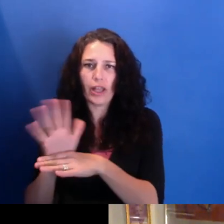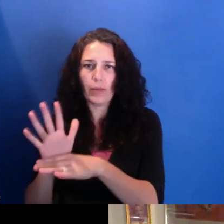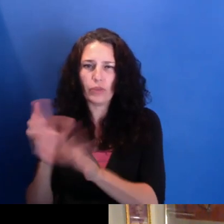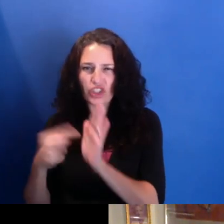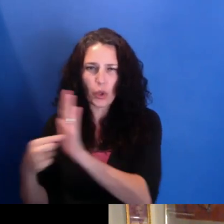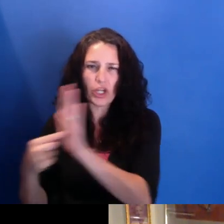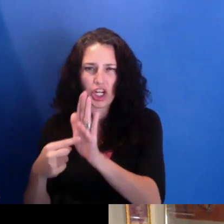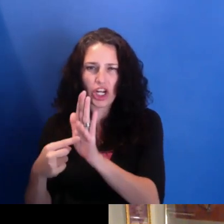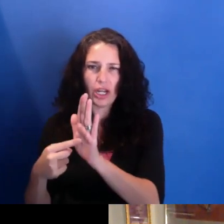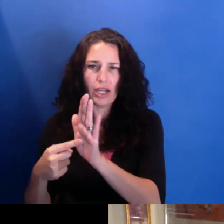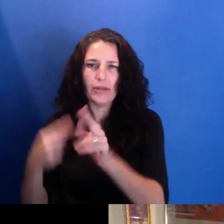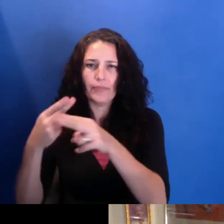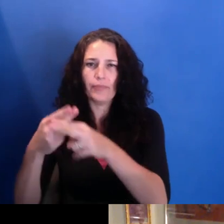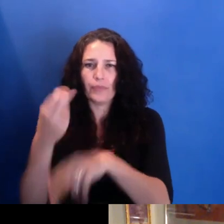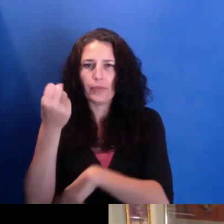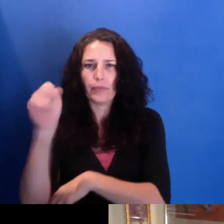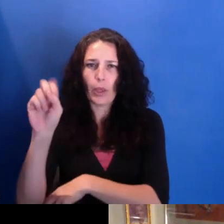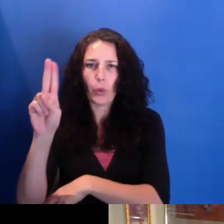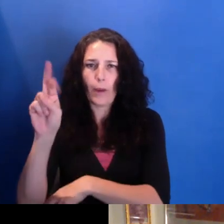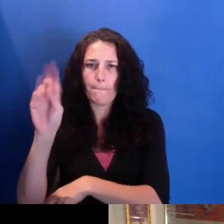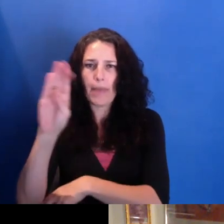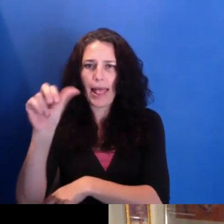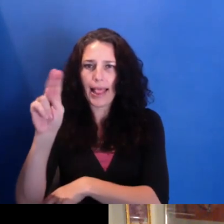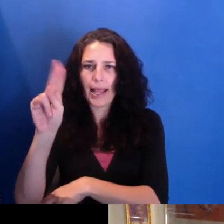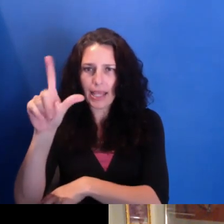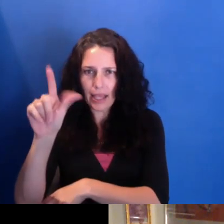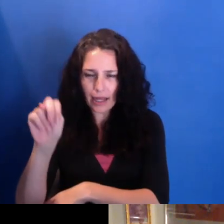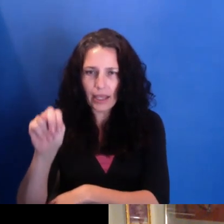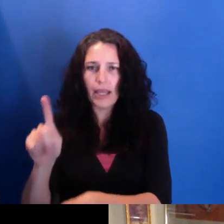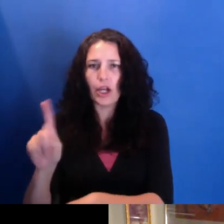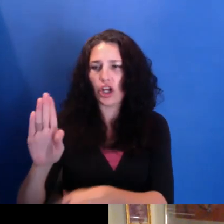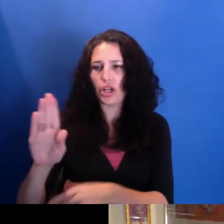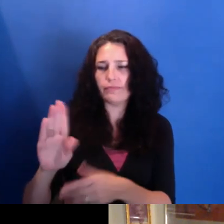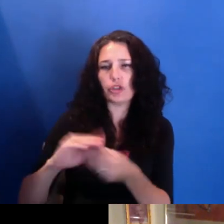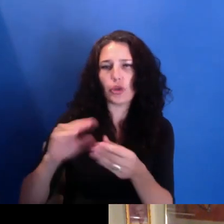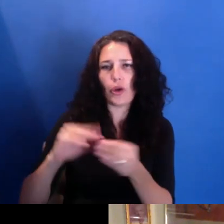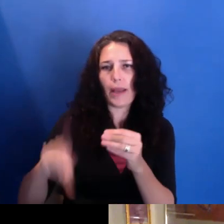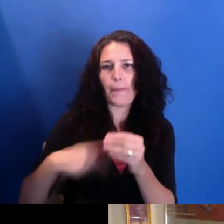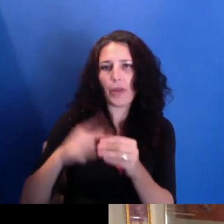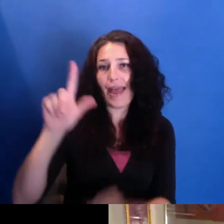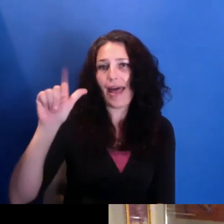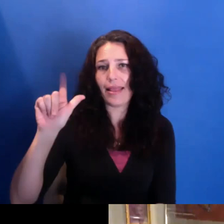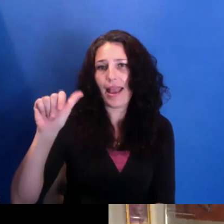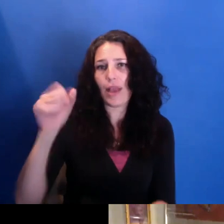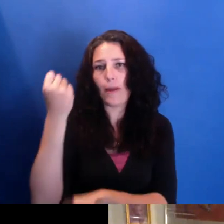which tells the story of the LA rebellion filmmakers. And really is an education about their collective--